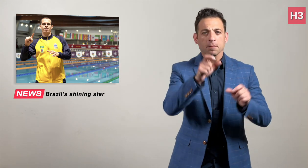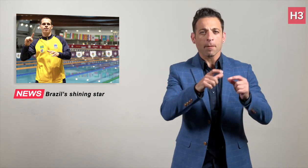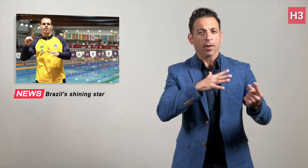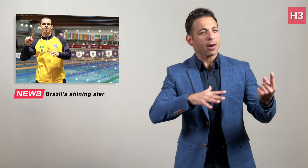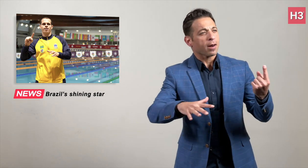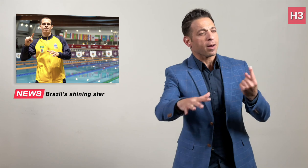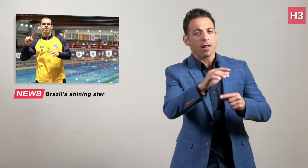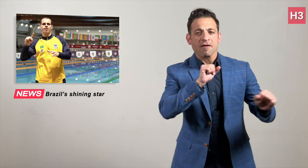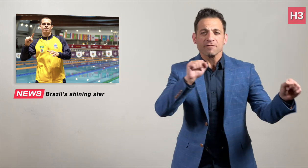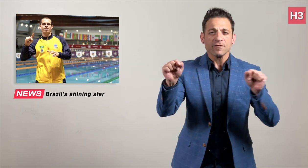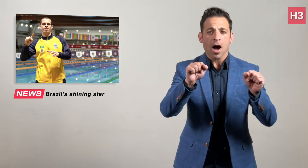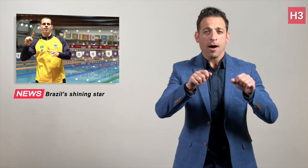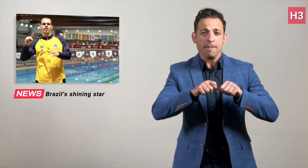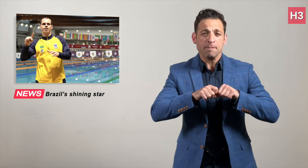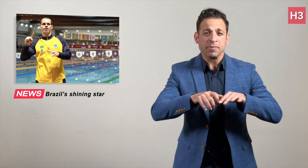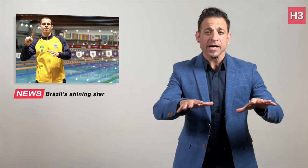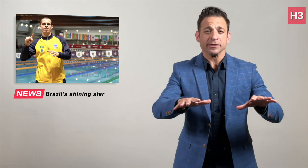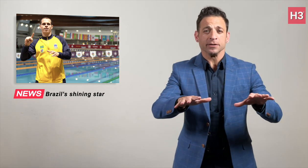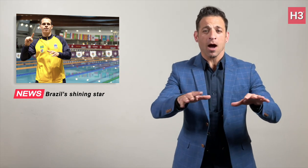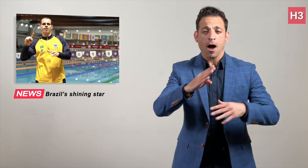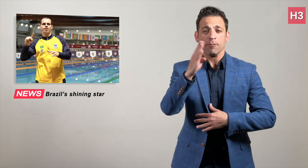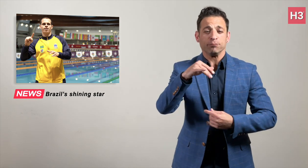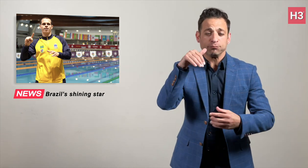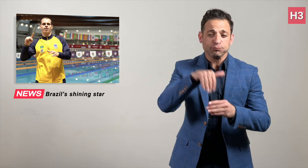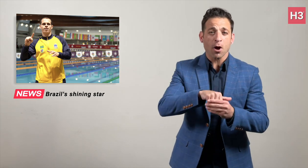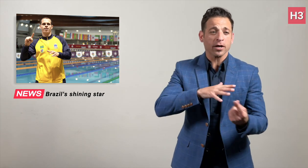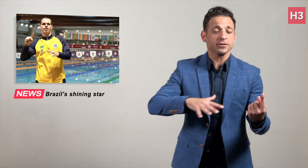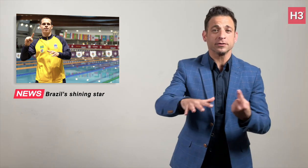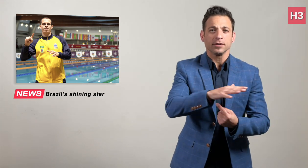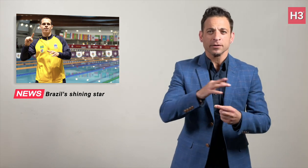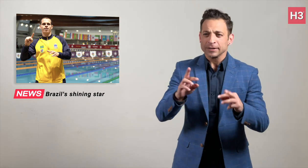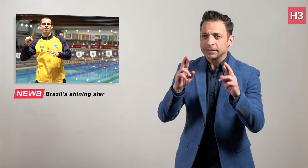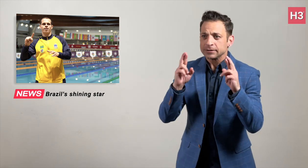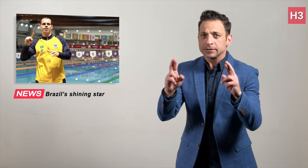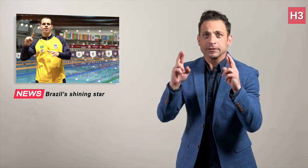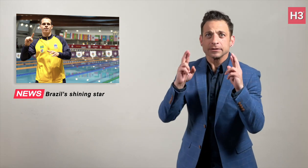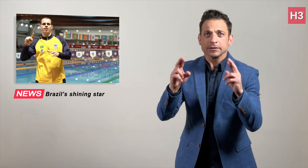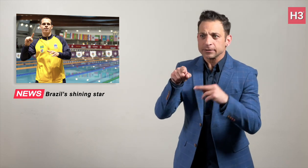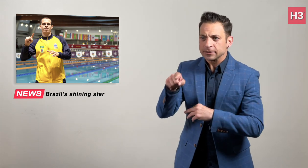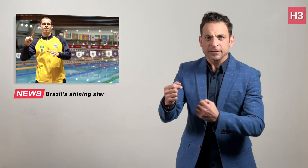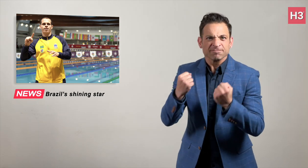deals with high expectations from the media